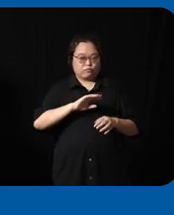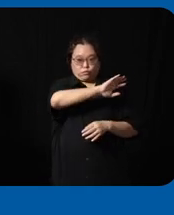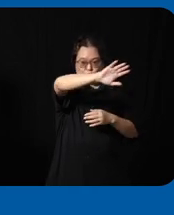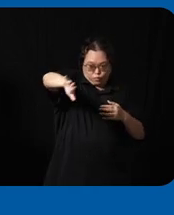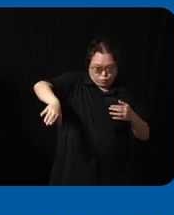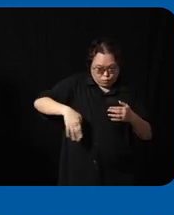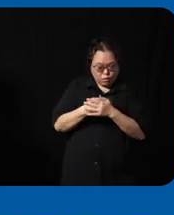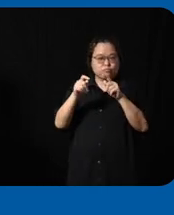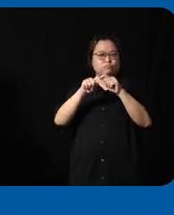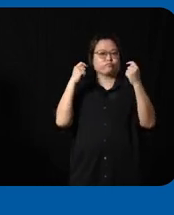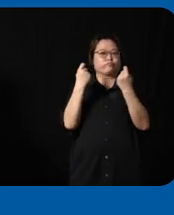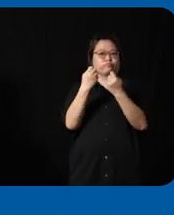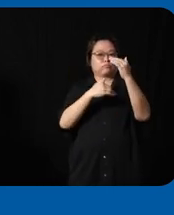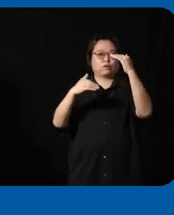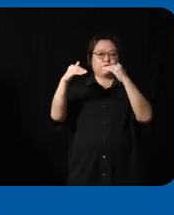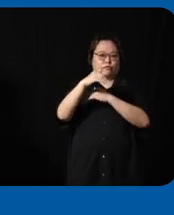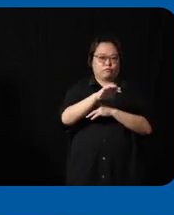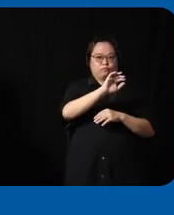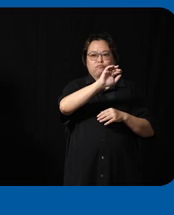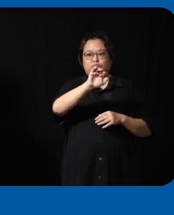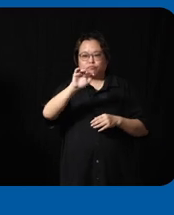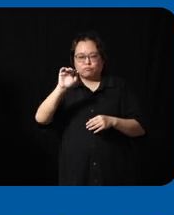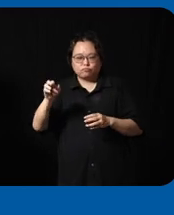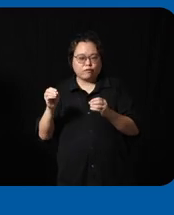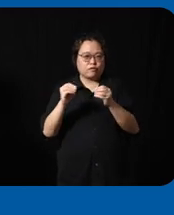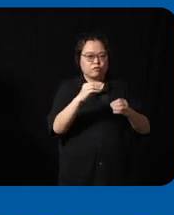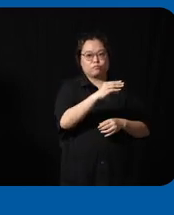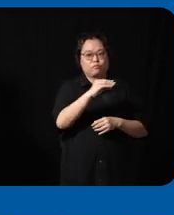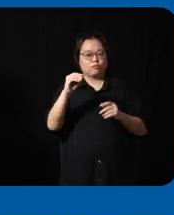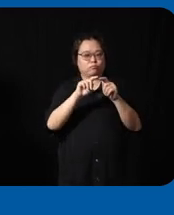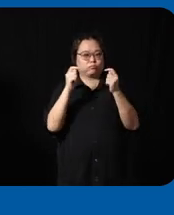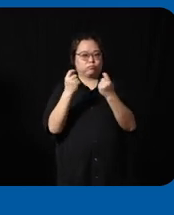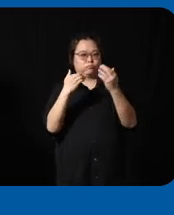where we reached out to Cor corporates we provide um a team building initiative where they go out